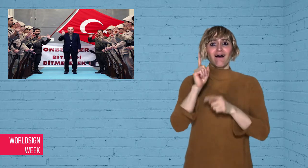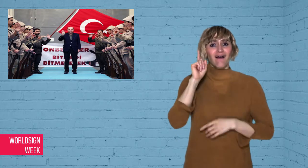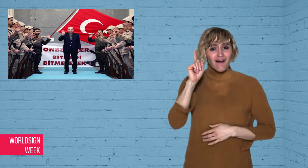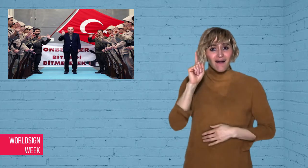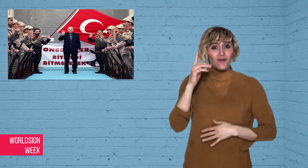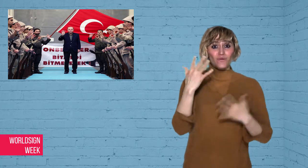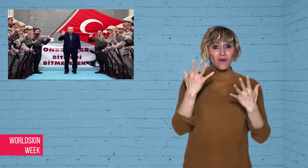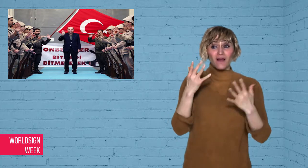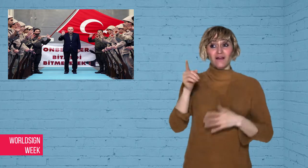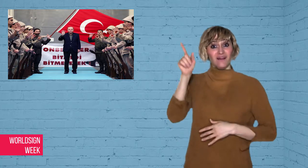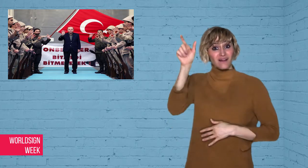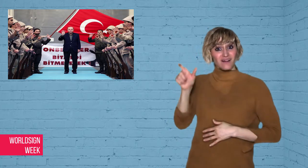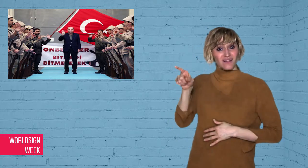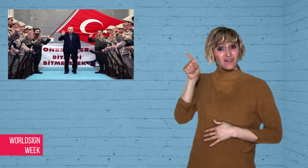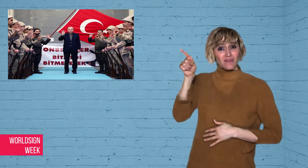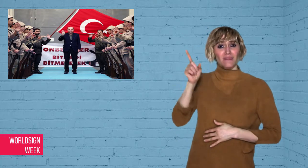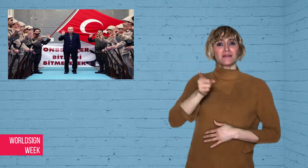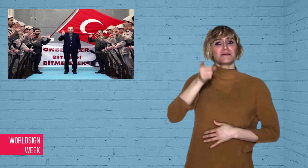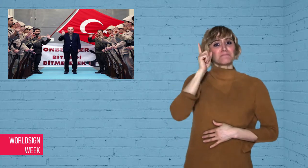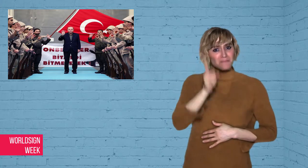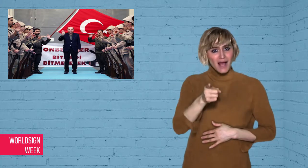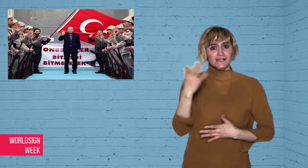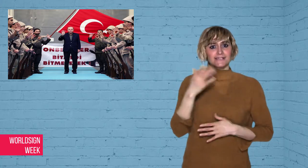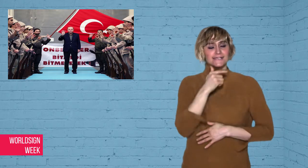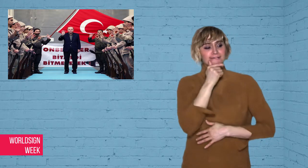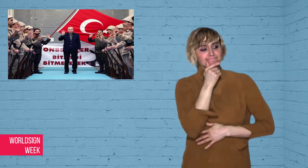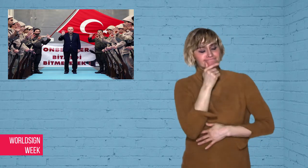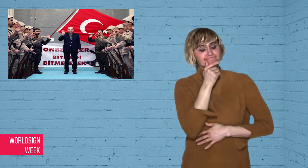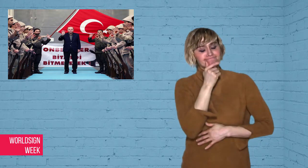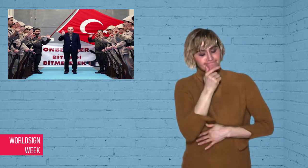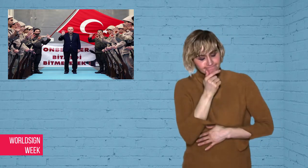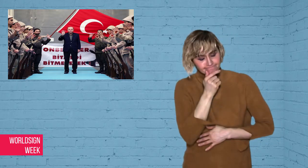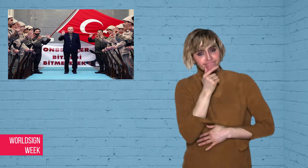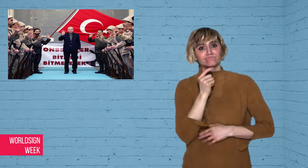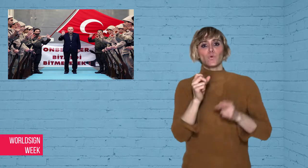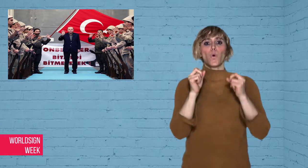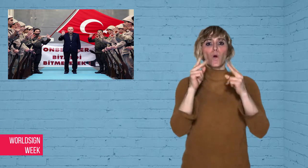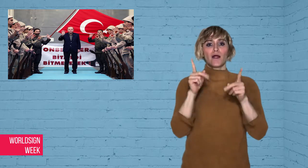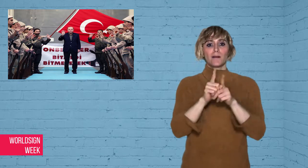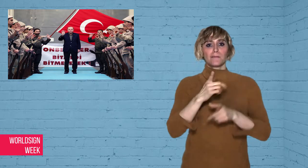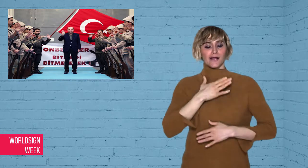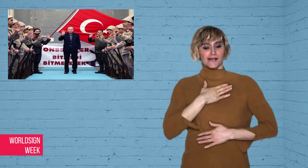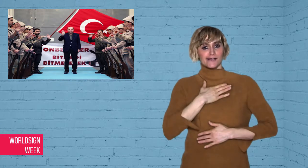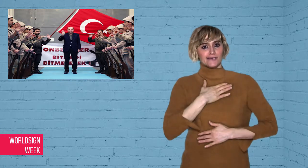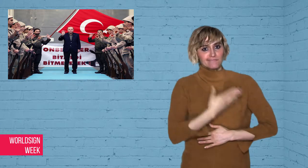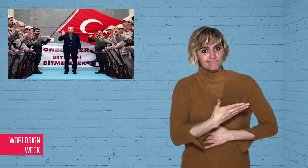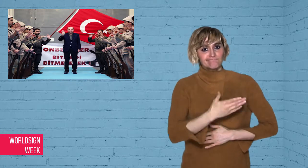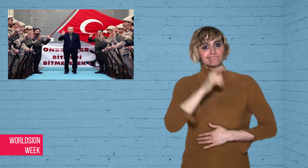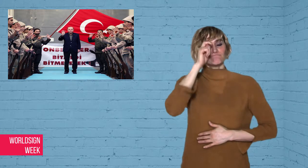no interest in being flexible, and